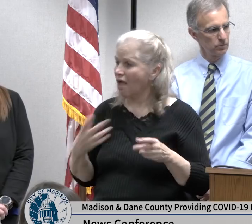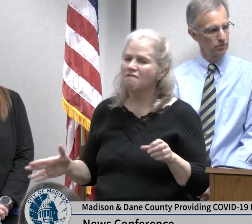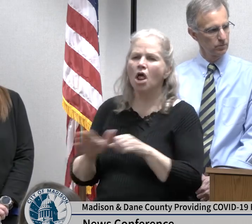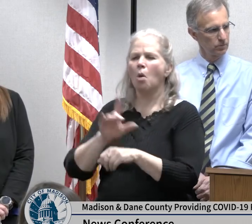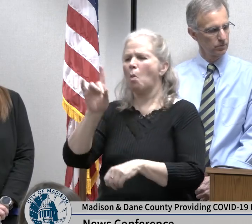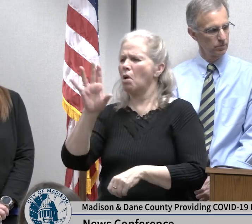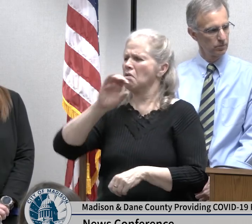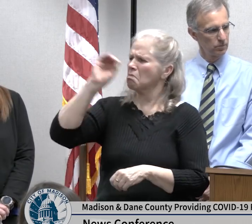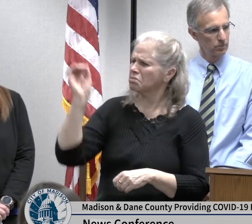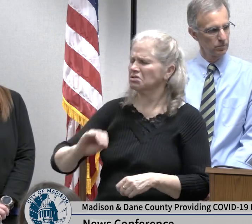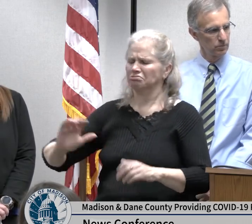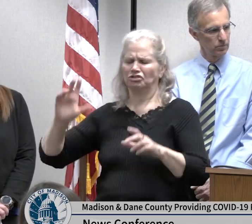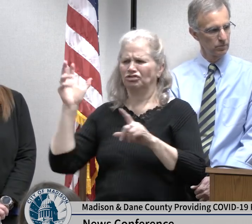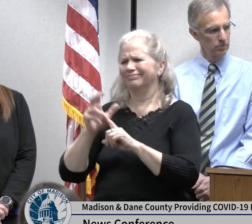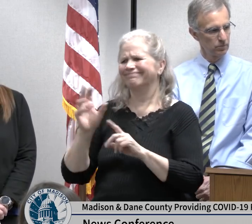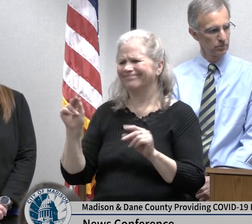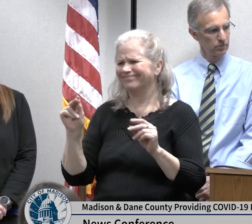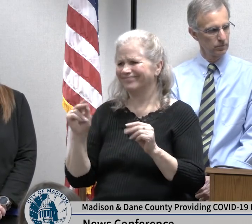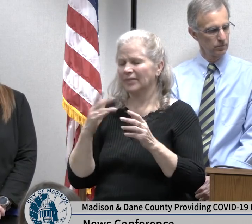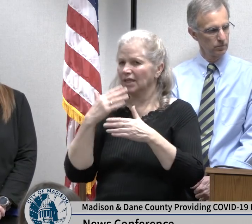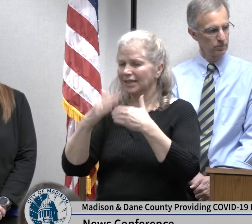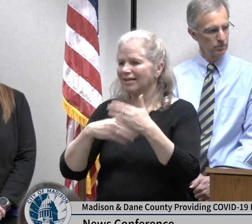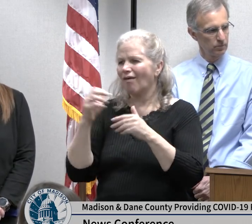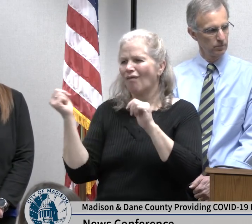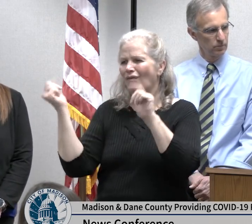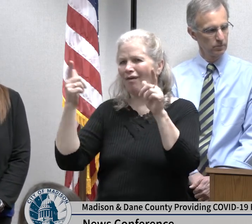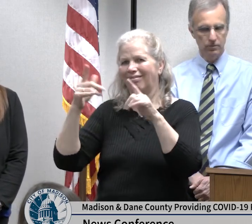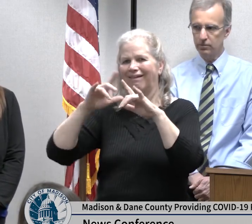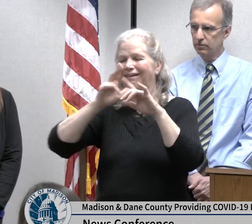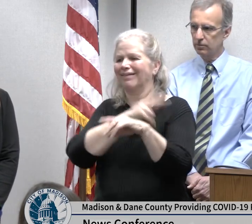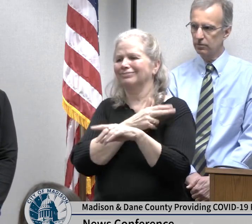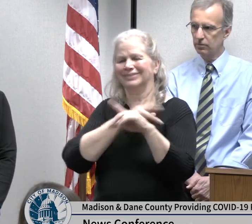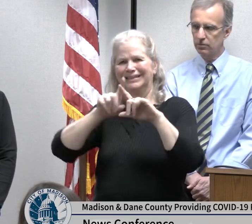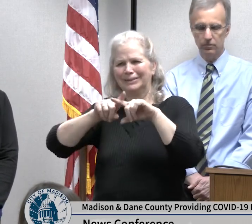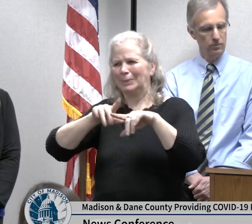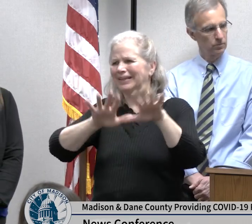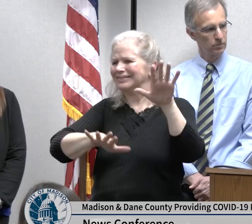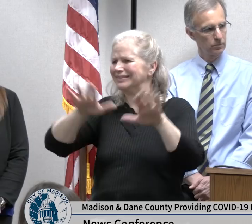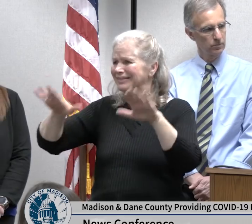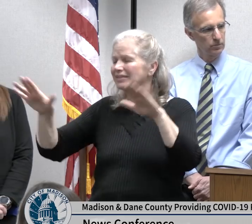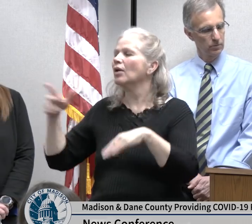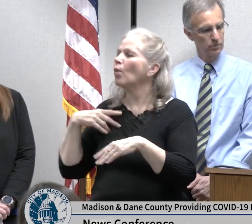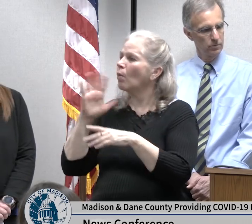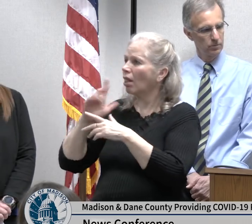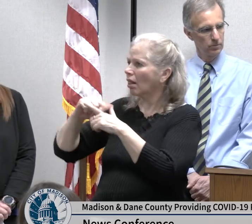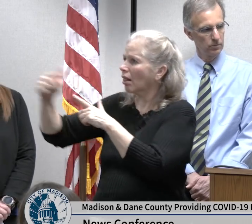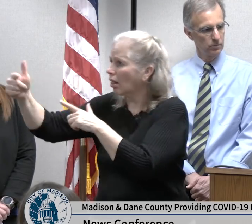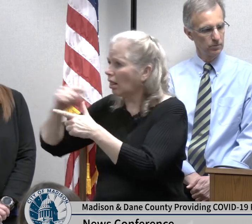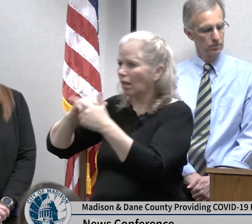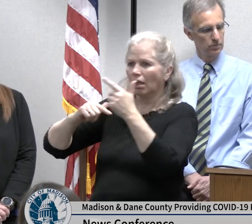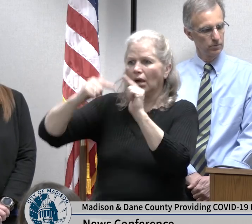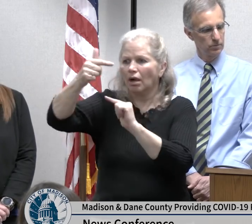coordination among the health systems and sharing of resources equipment as necessary I think that but that we could manage it